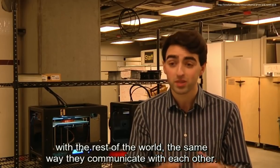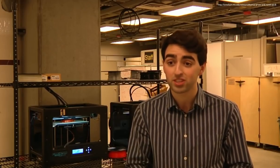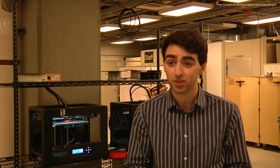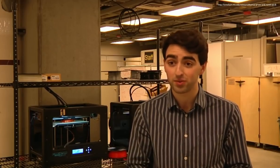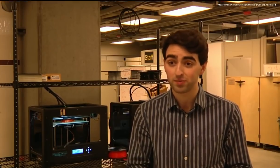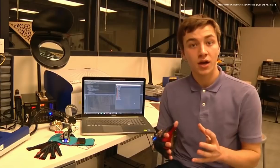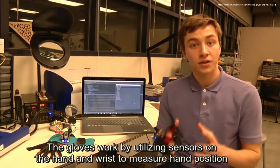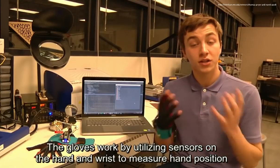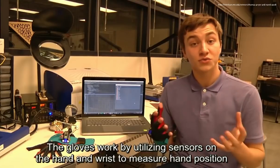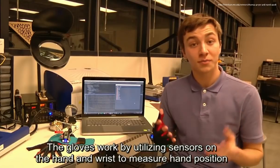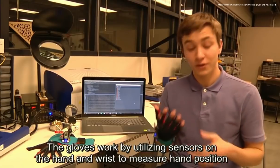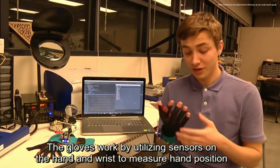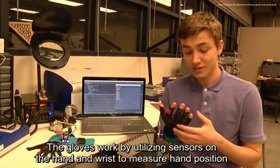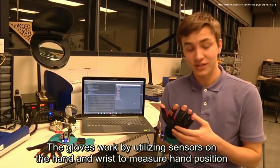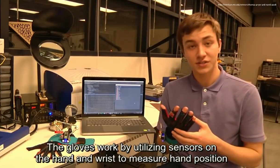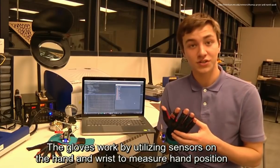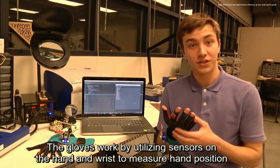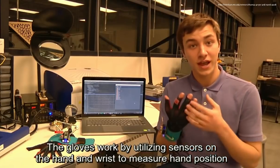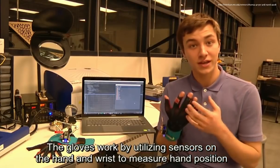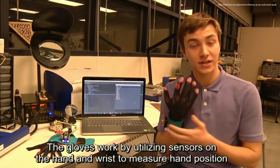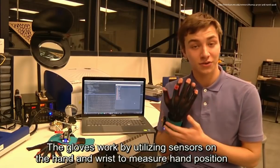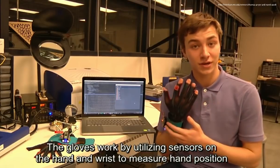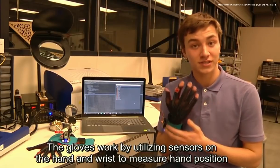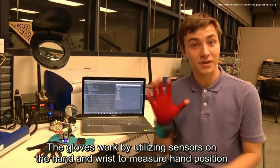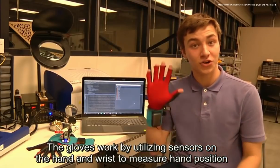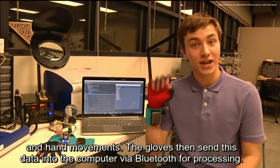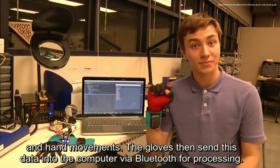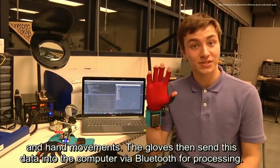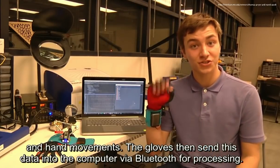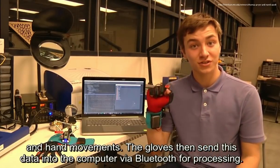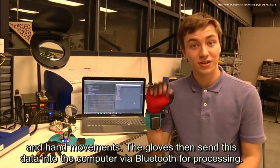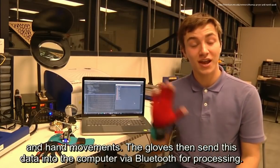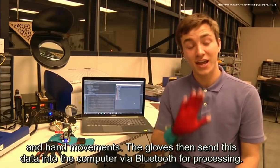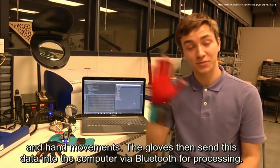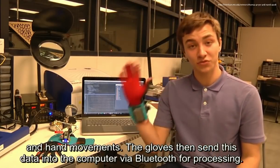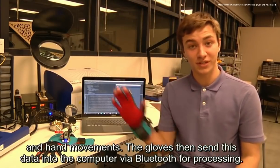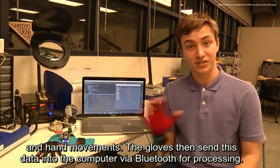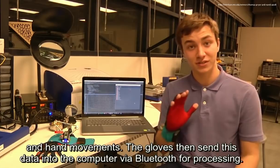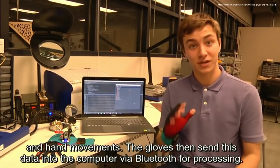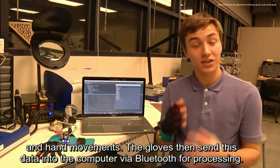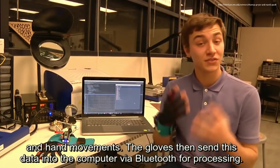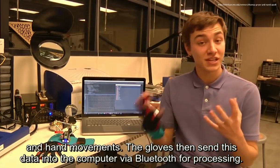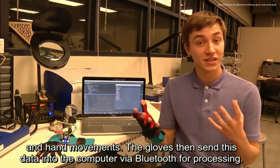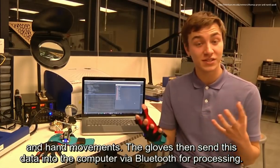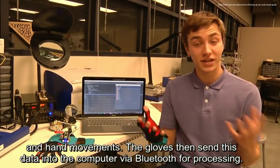each other the gloves worked by utilizing sensors on the hand and wrist to measure hand position and hand movements the gloves then send this data